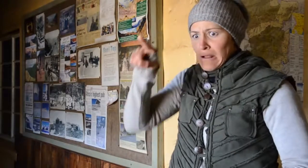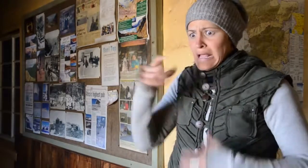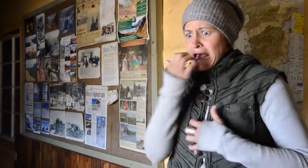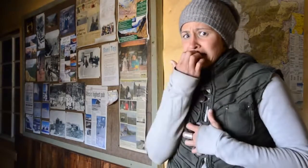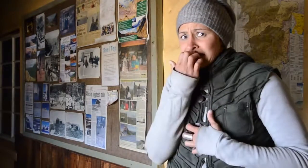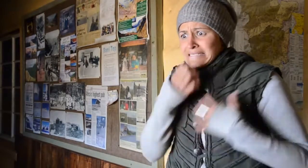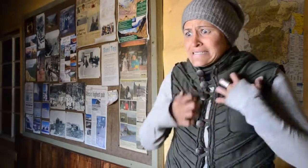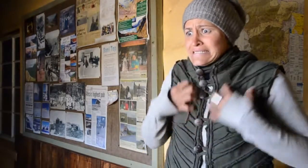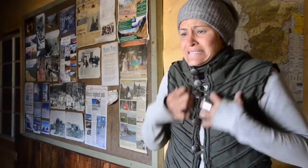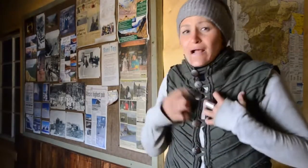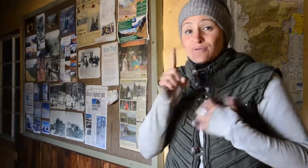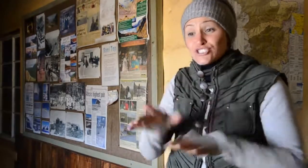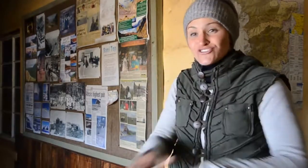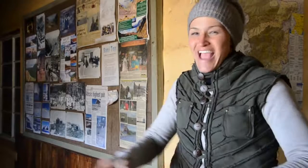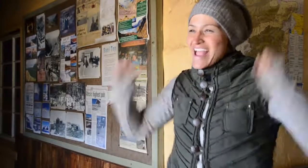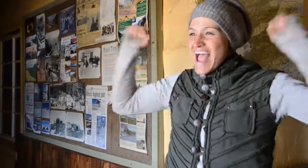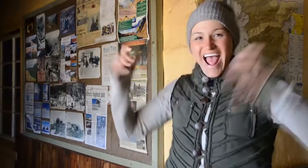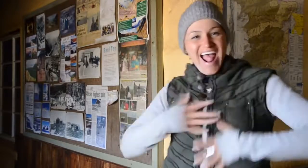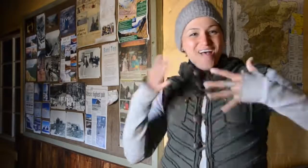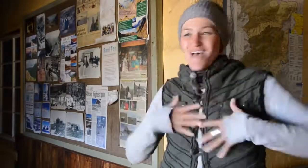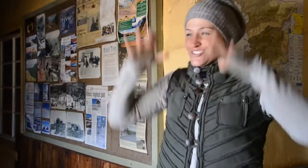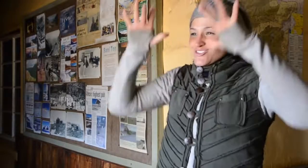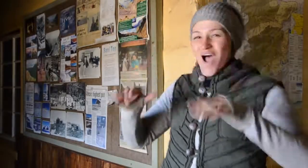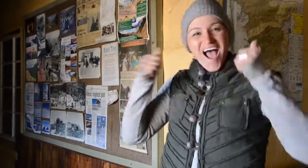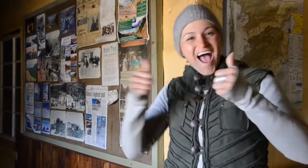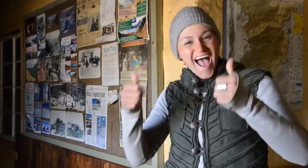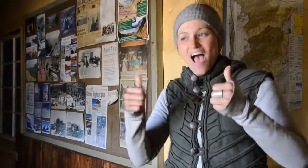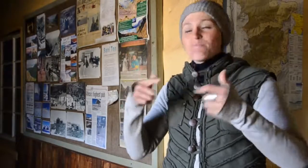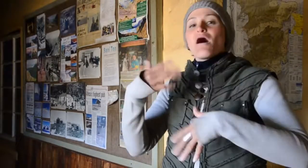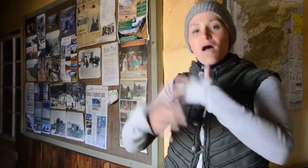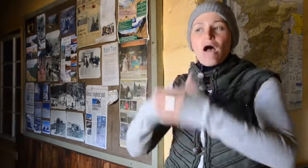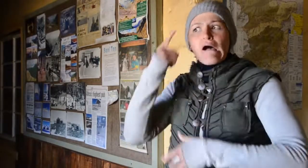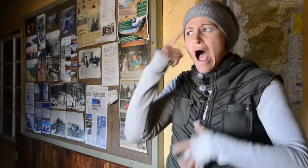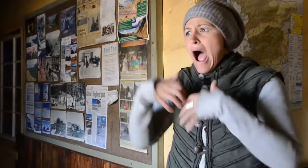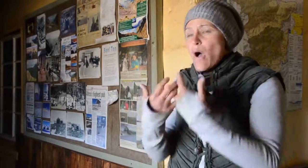The children, of course, were overjoyed to see snow.